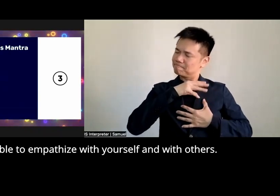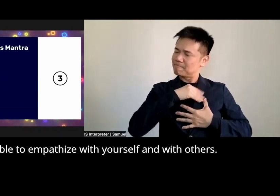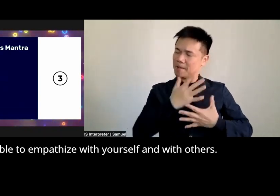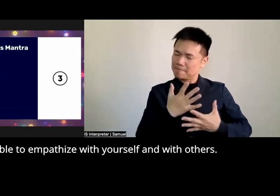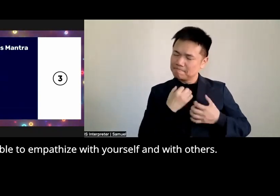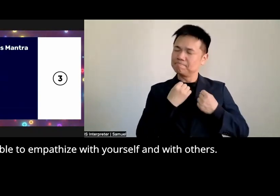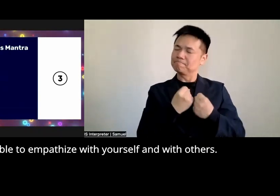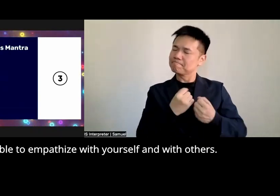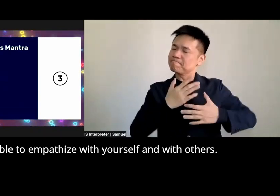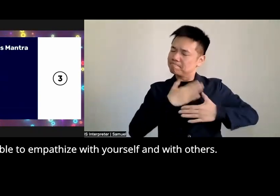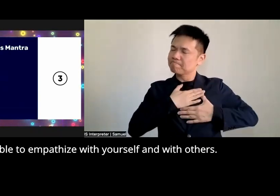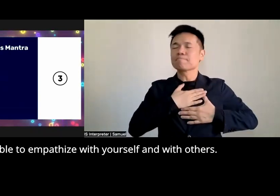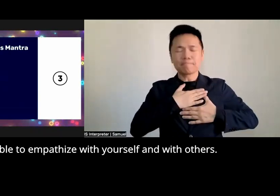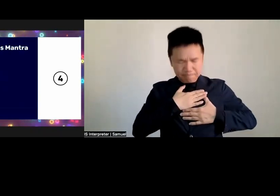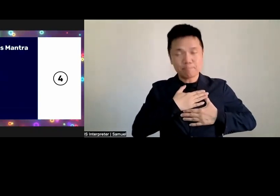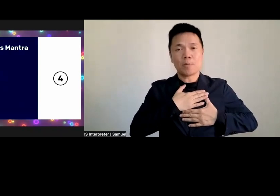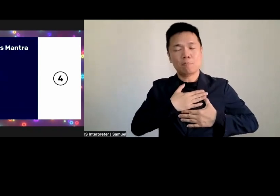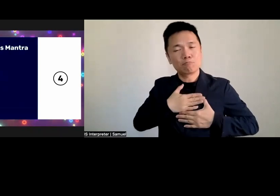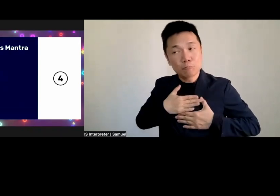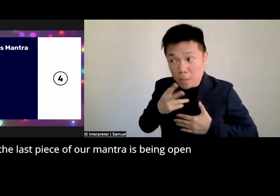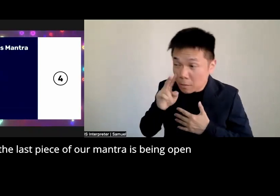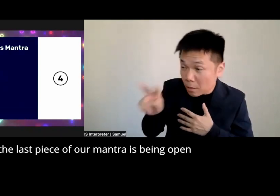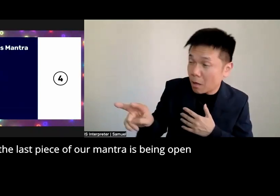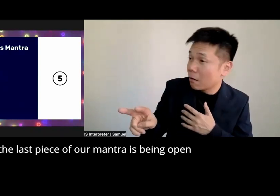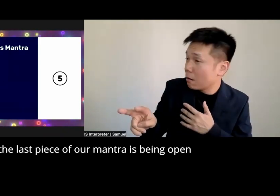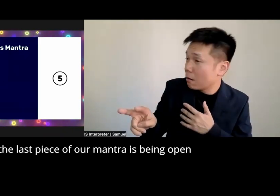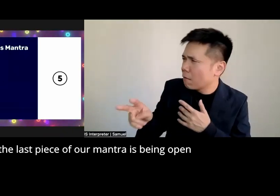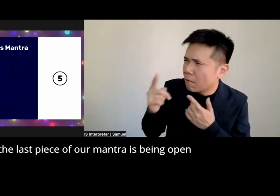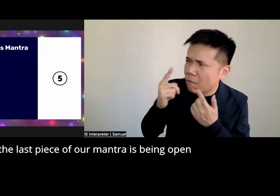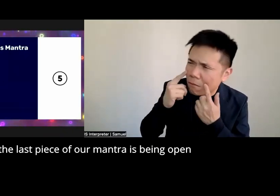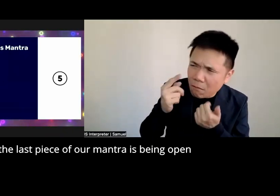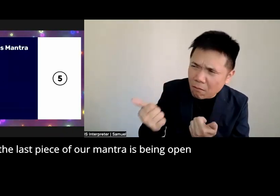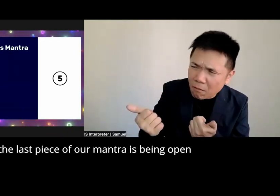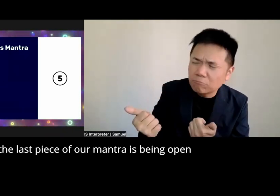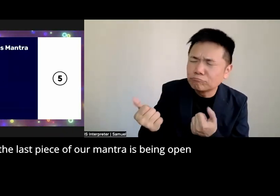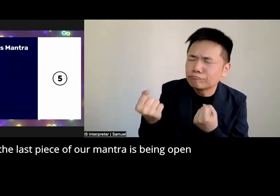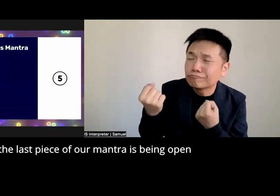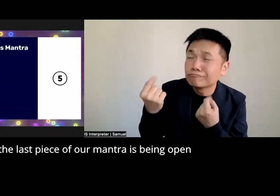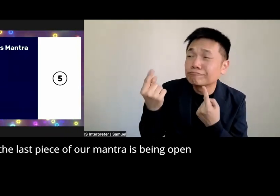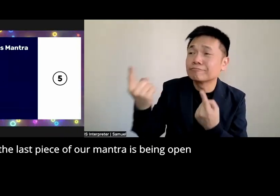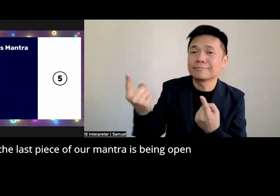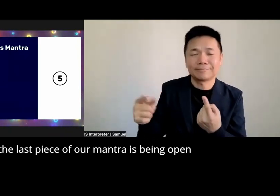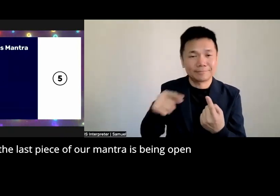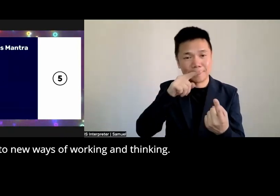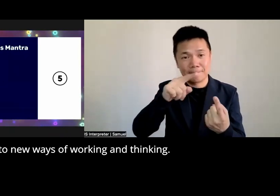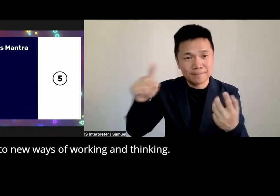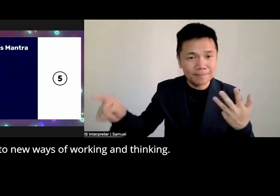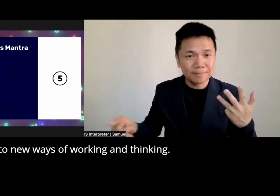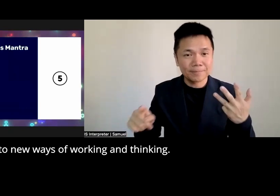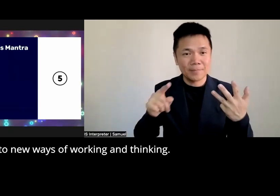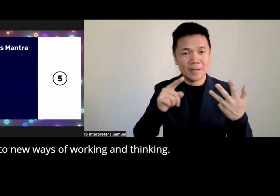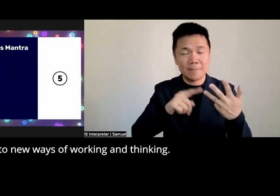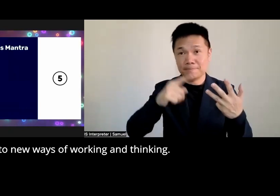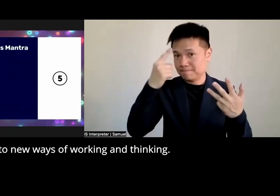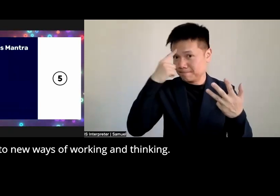yourself and with others and the last piece of our uh Mantra is being open to new ways of working and